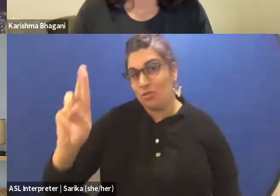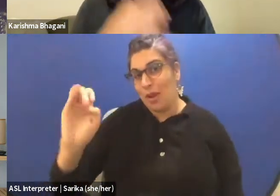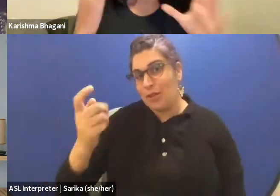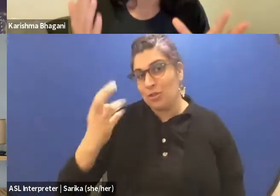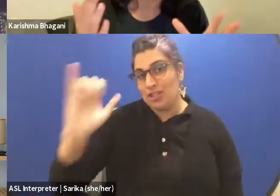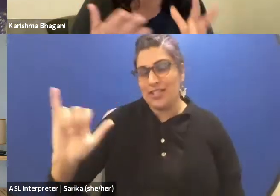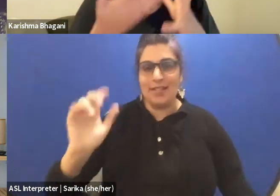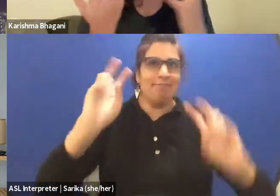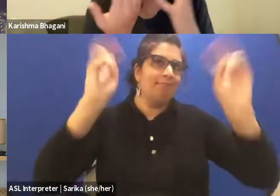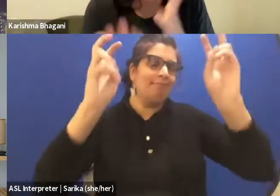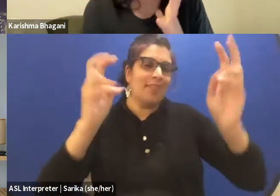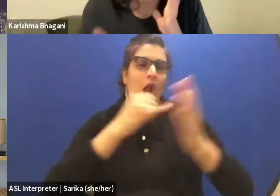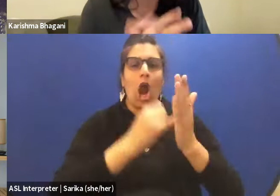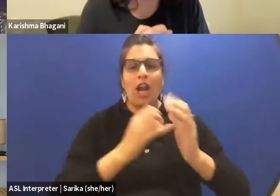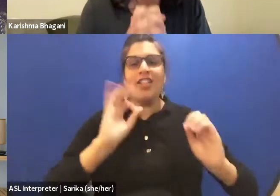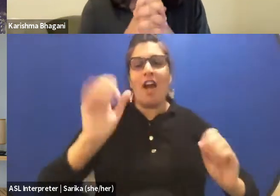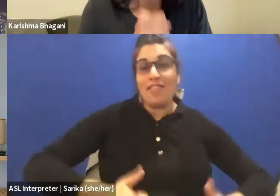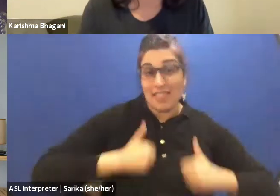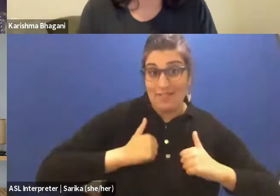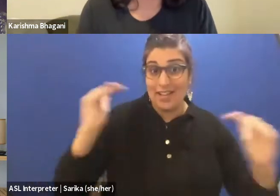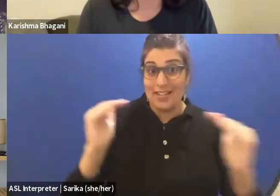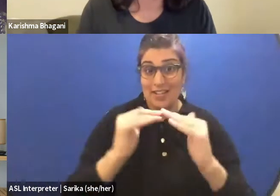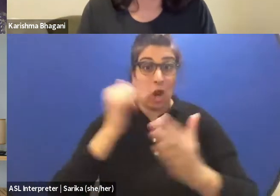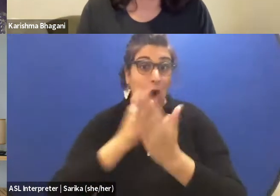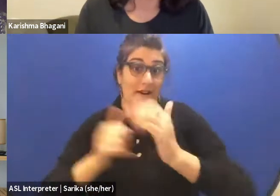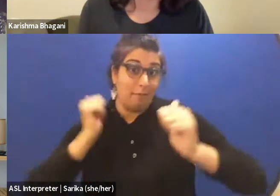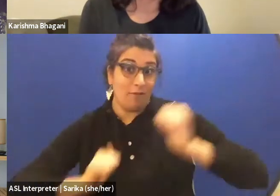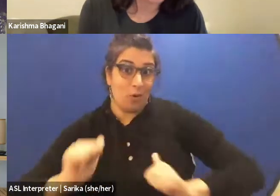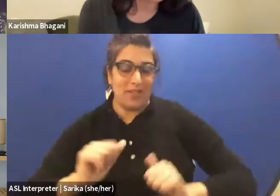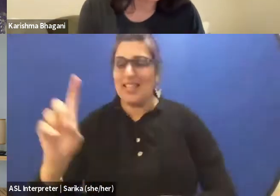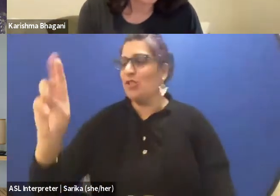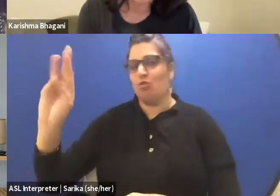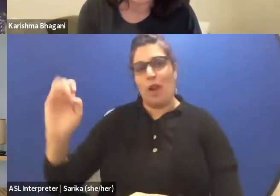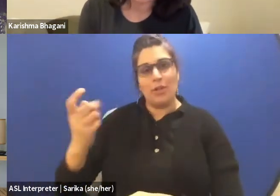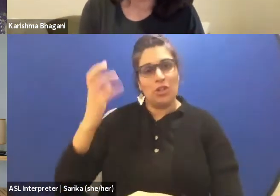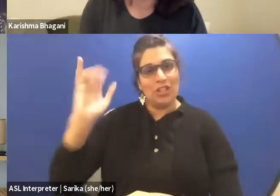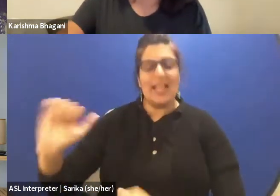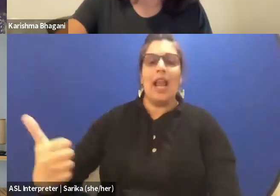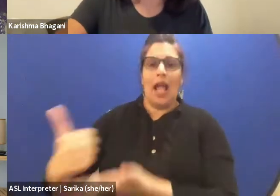the art of living is the art of performance to me, and dramaturgy can help us see that on the continent.